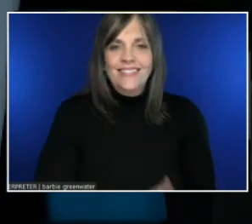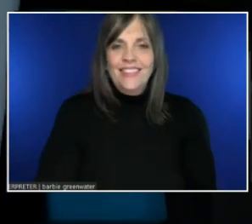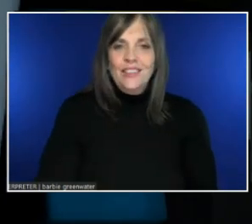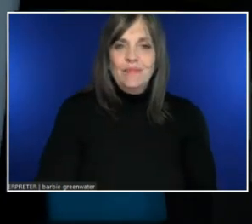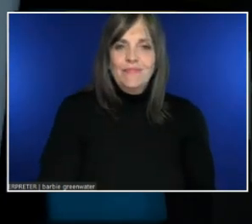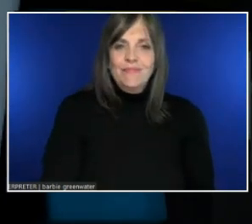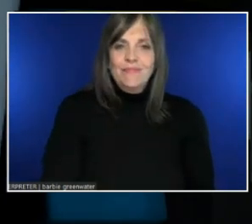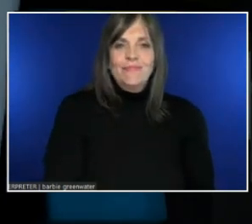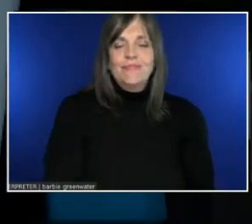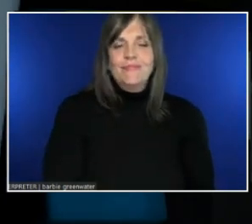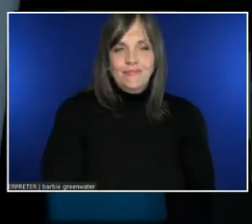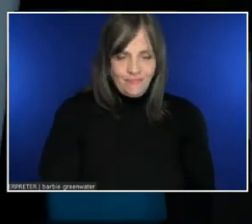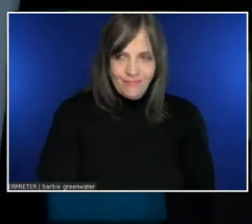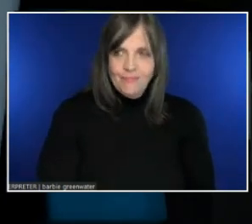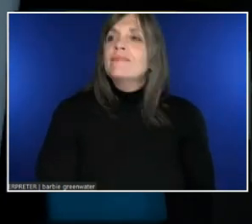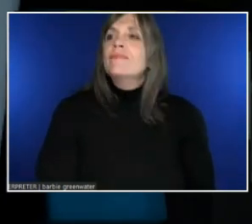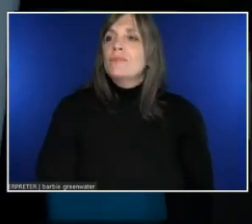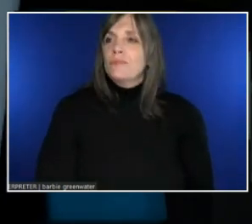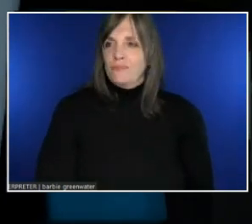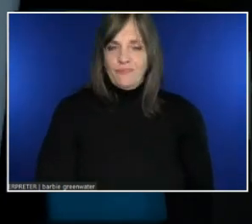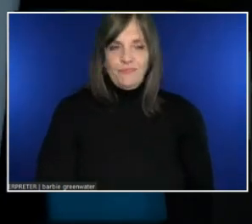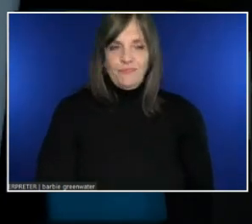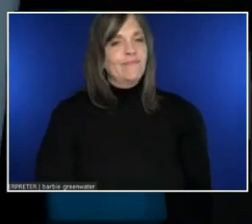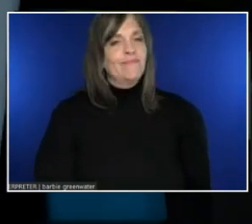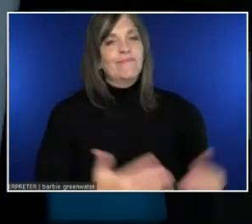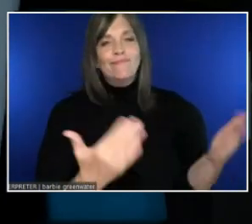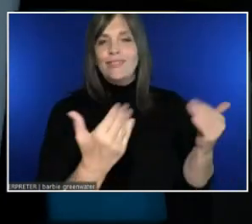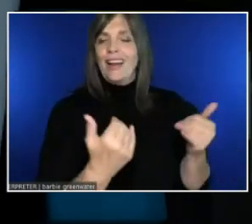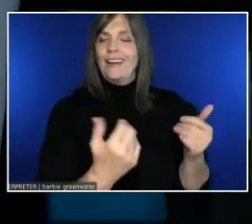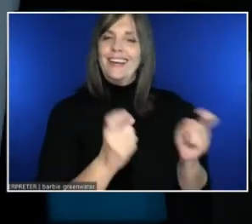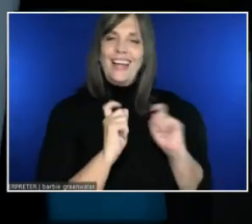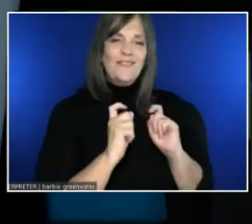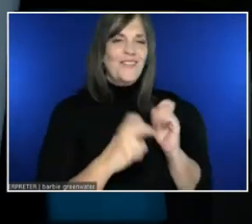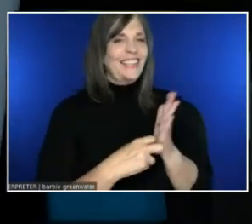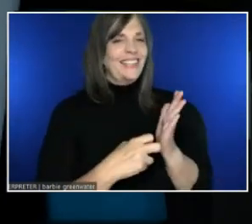Please do submit a ticket. All of these ideas.